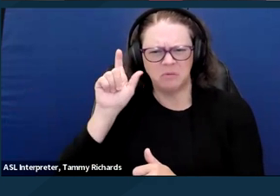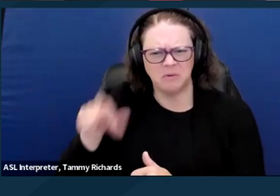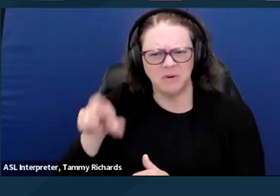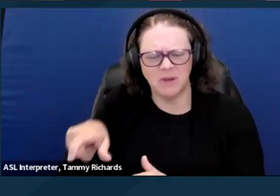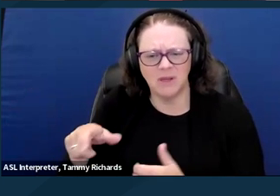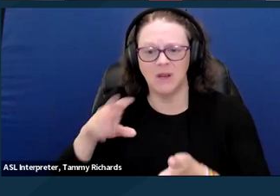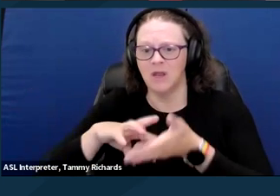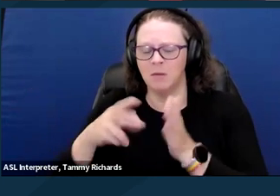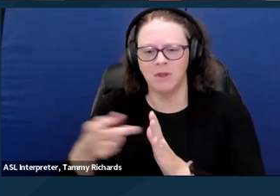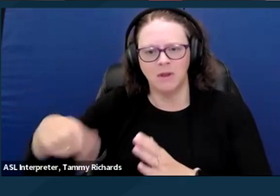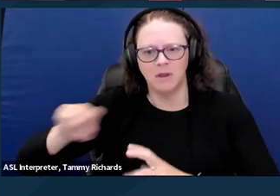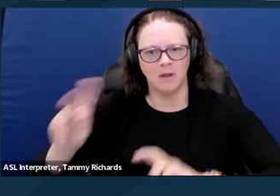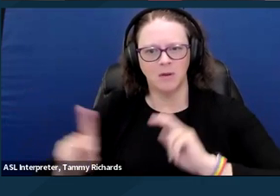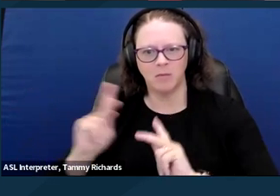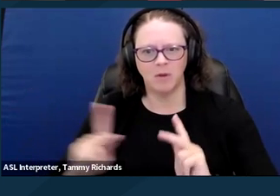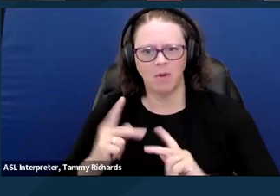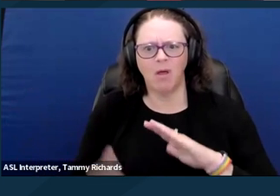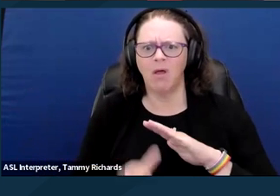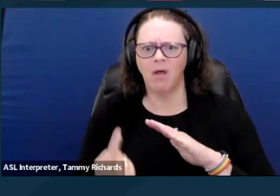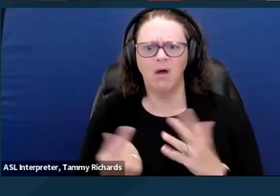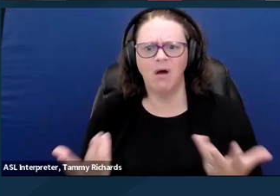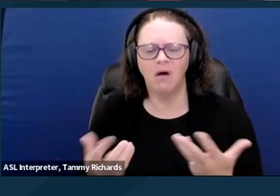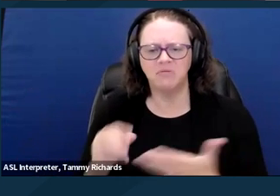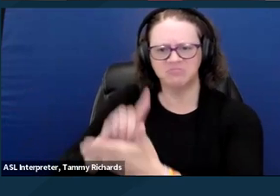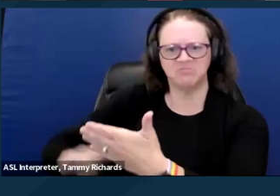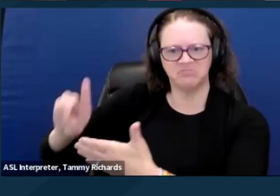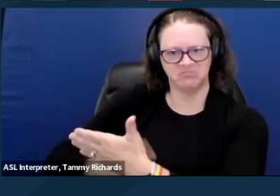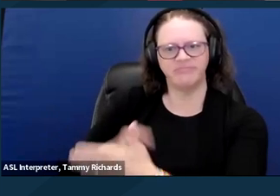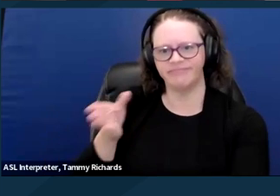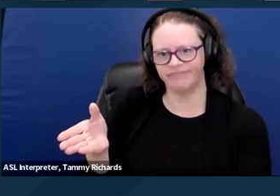and that states and local governments are required to provide services